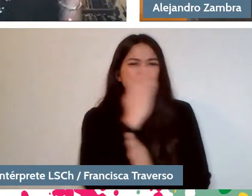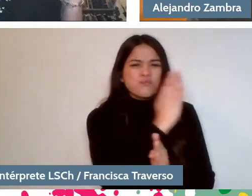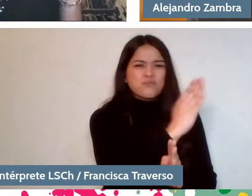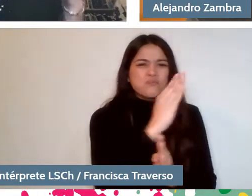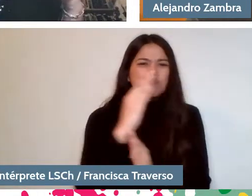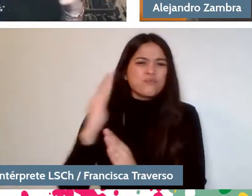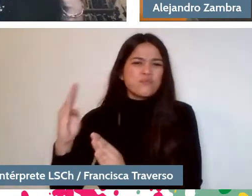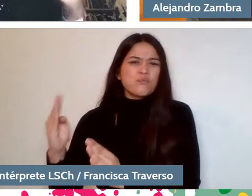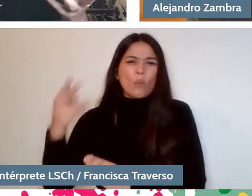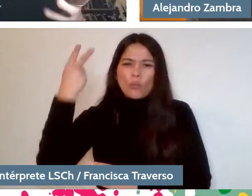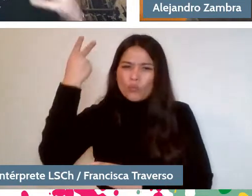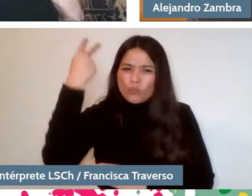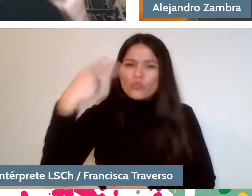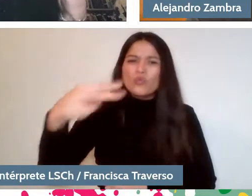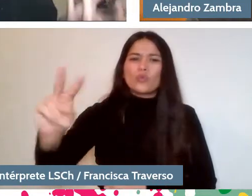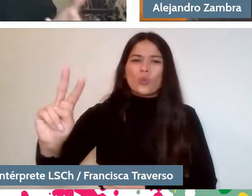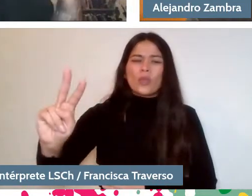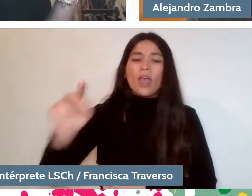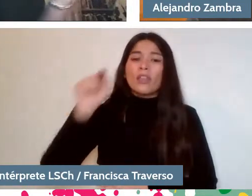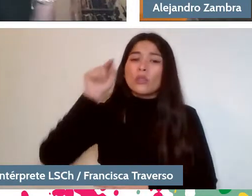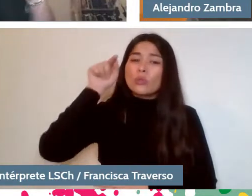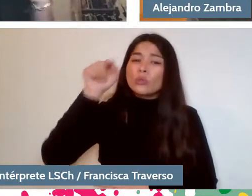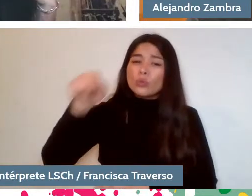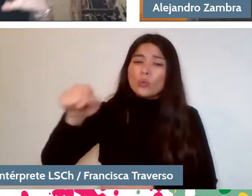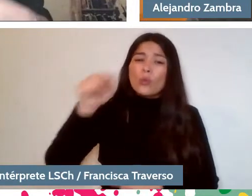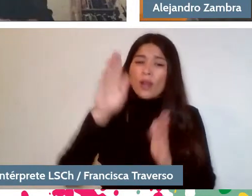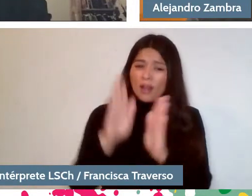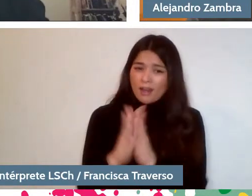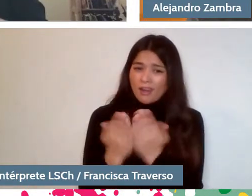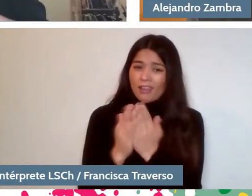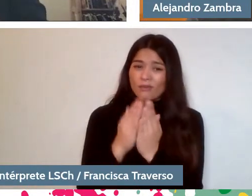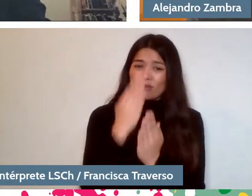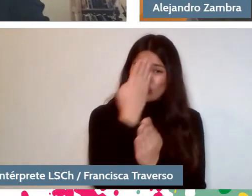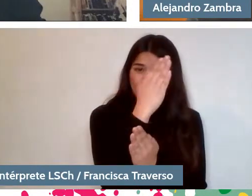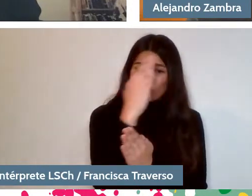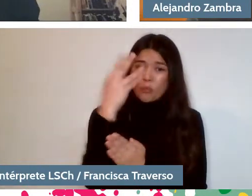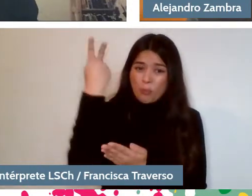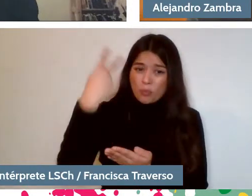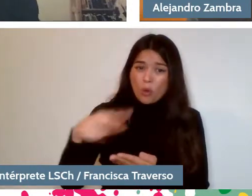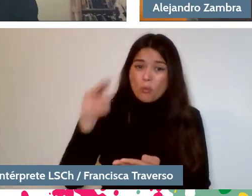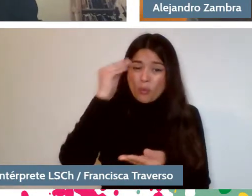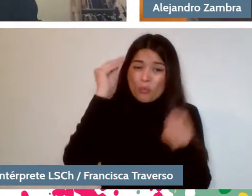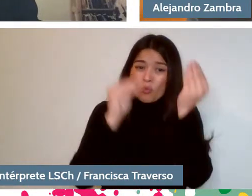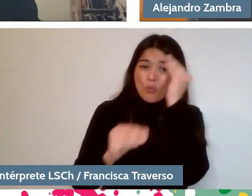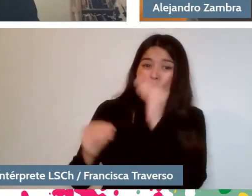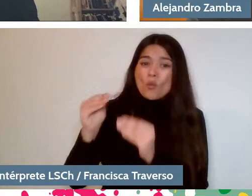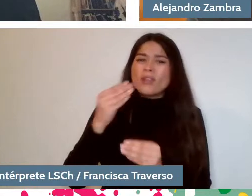Both of his books, that he has written, as well as books that have been his influences and also those ghost books